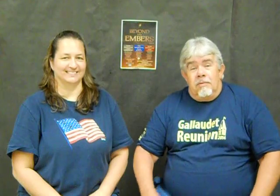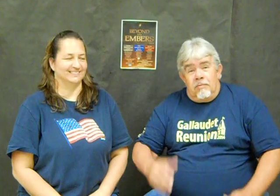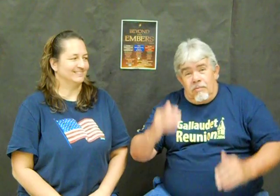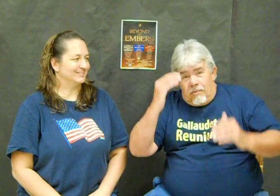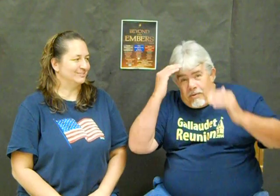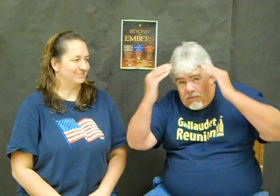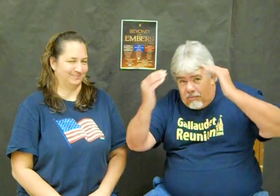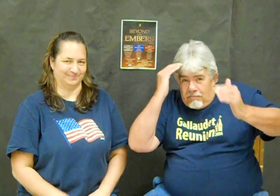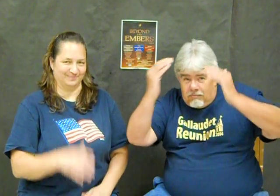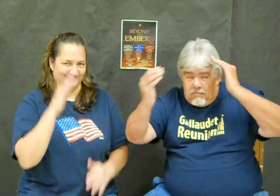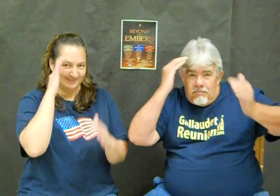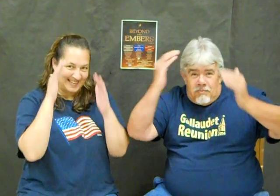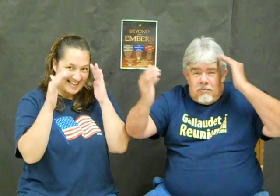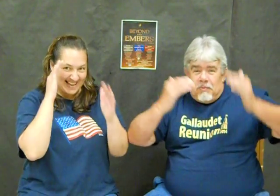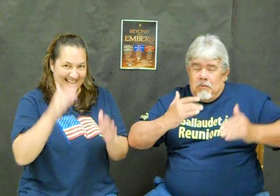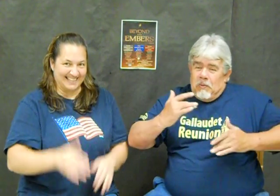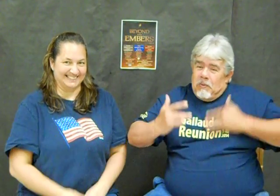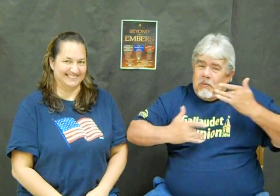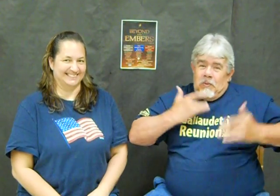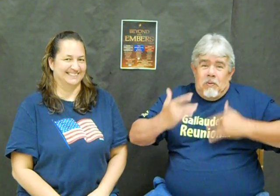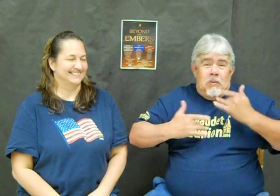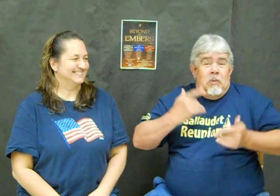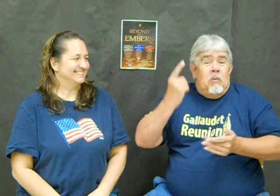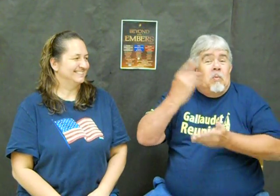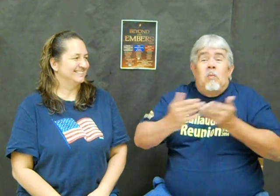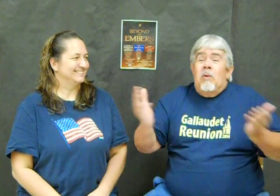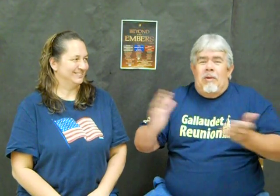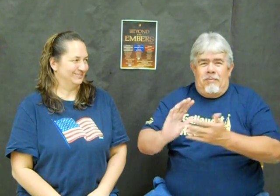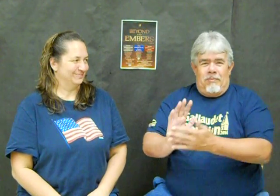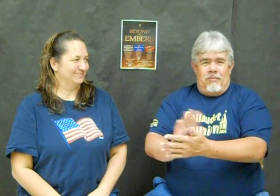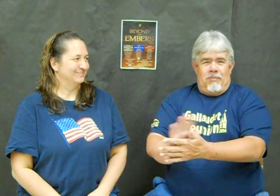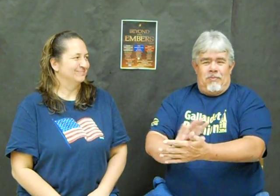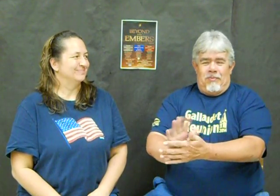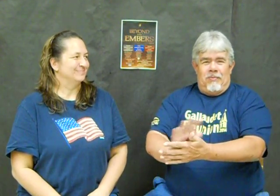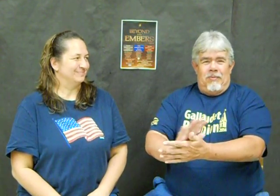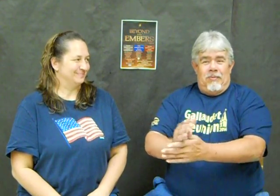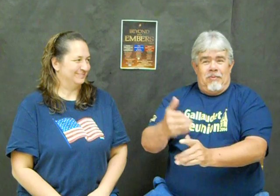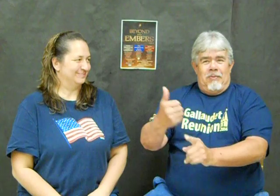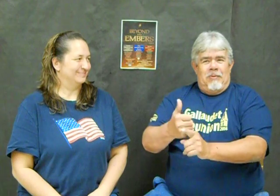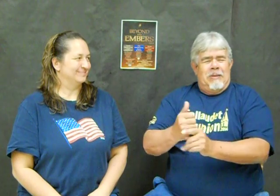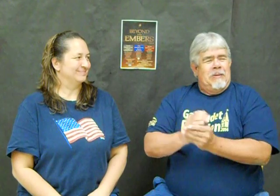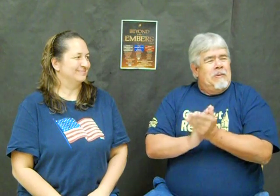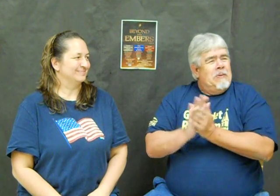Hello! Hello! Hi! Hi! We are excited! About what? It is a movie.